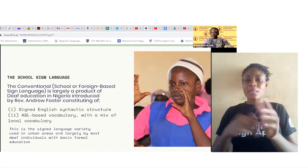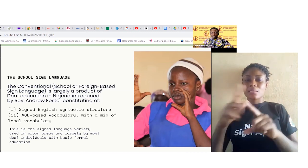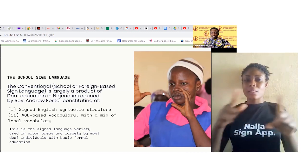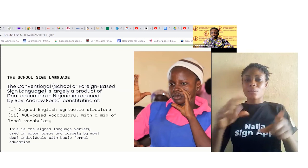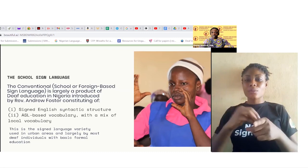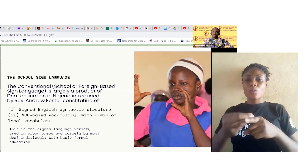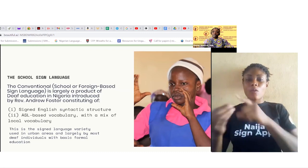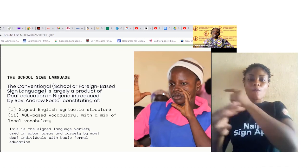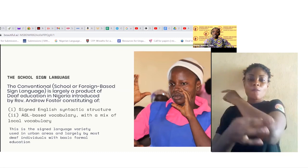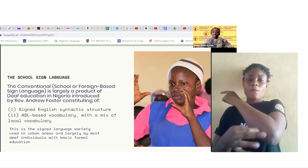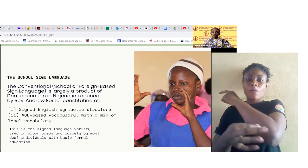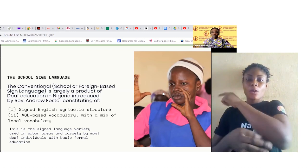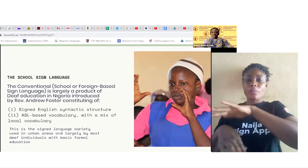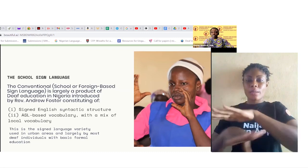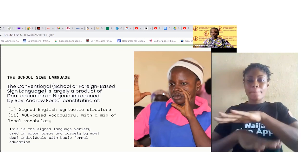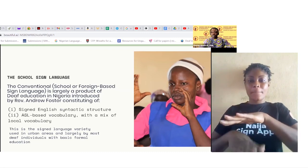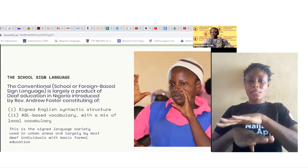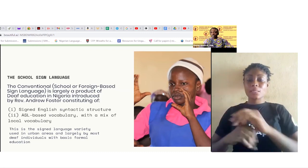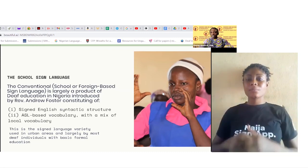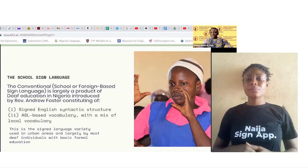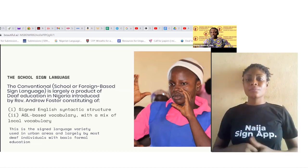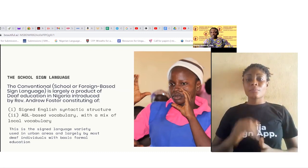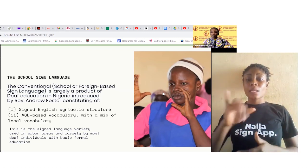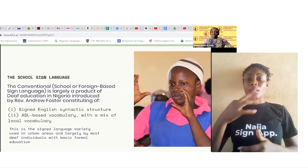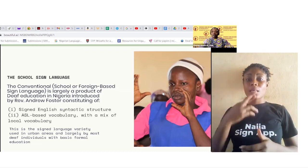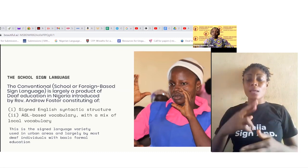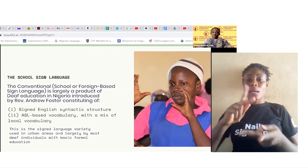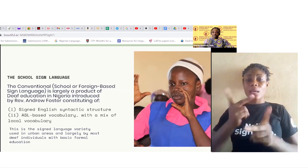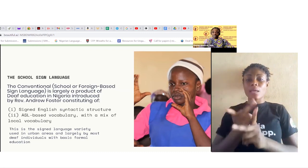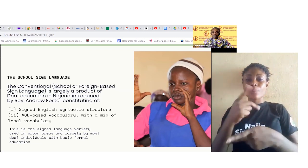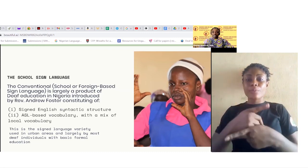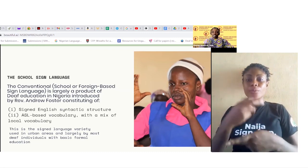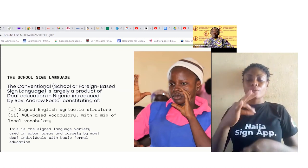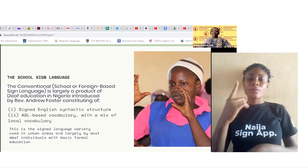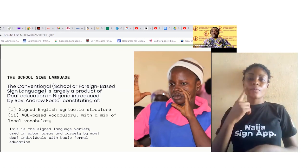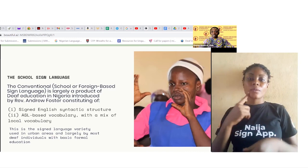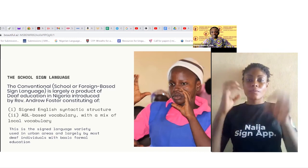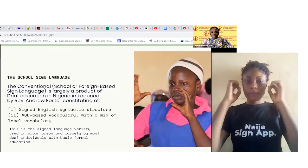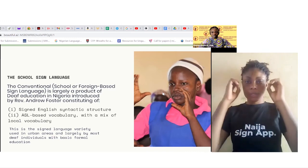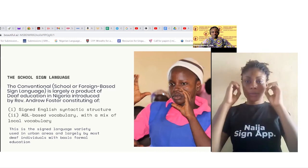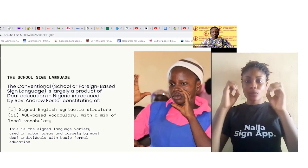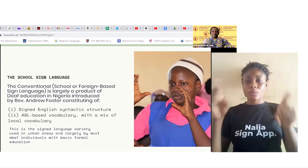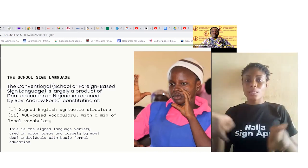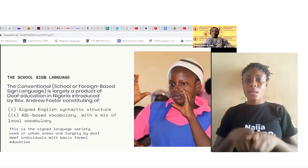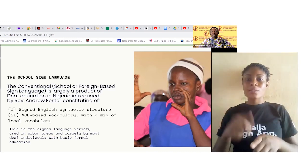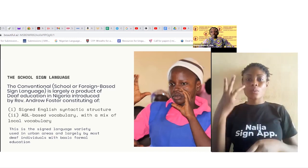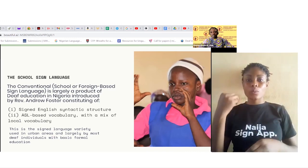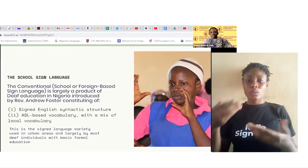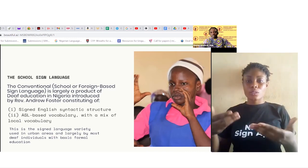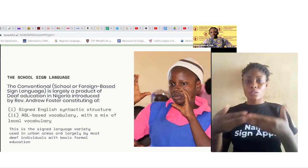education as was introduced in Nigeria or rather as strengthened in Nigeria by Dr.